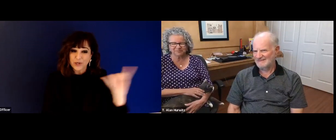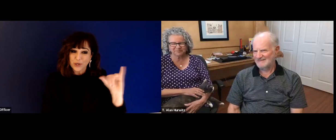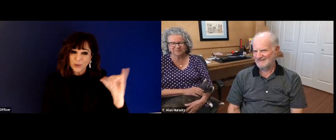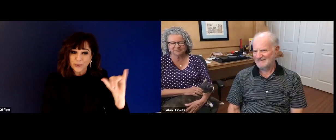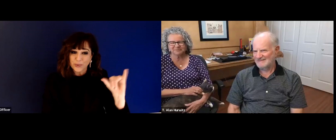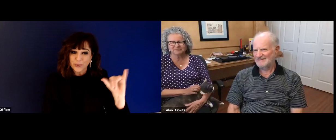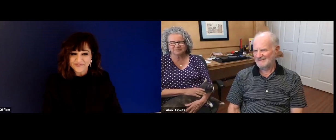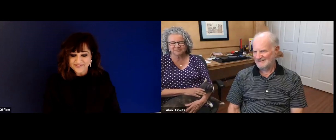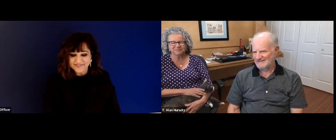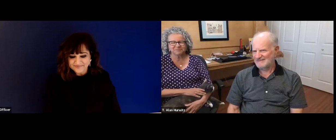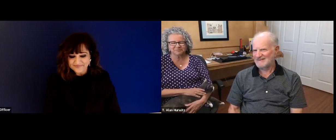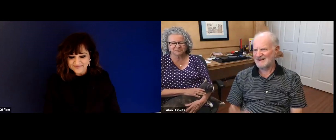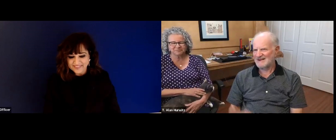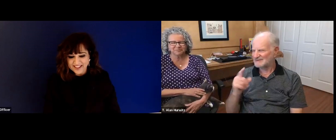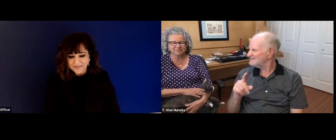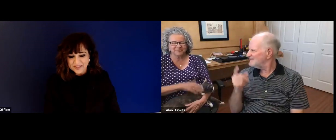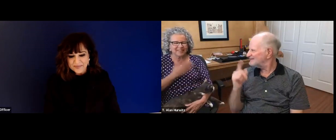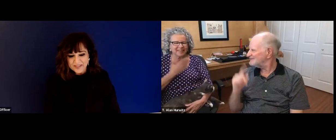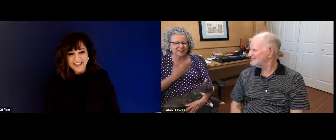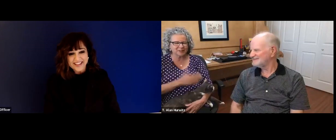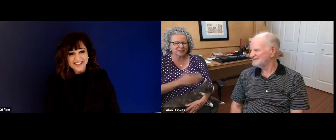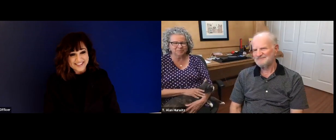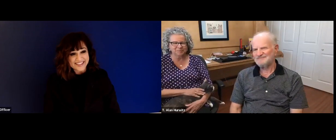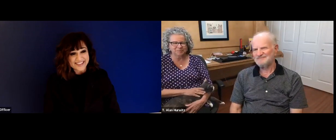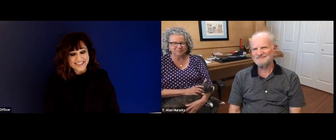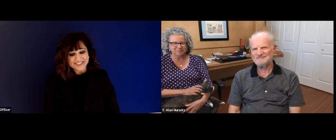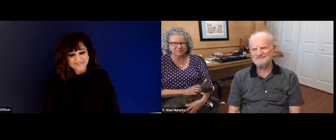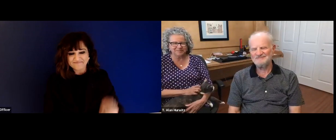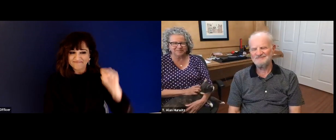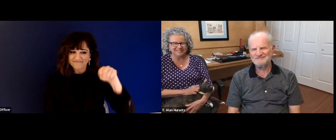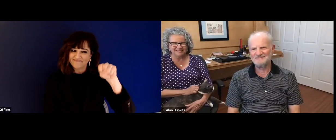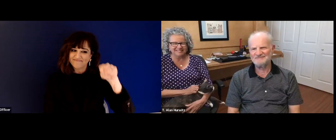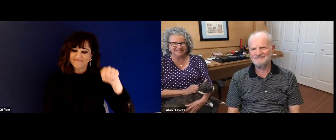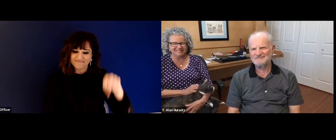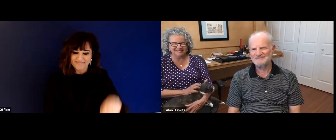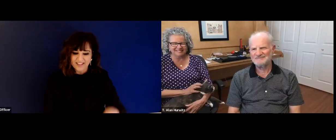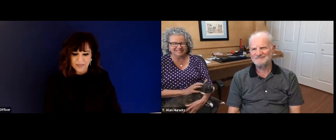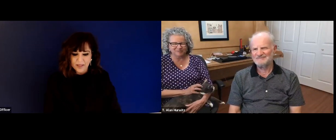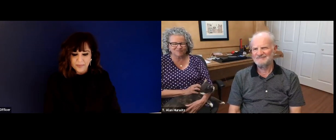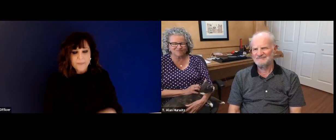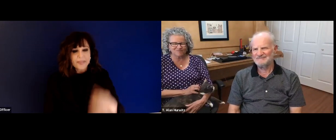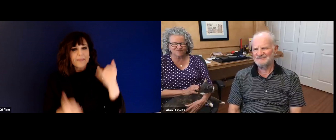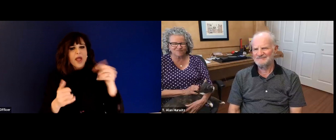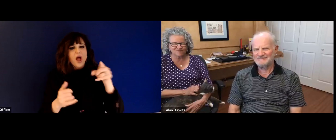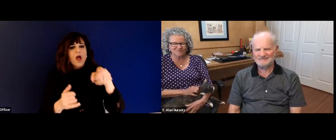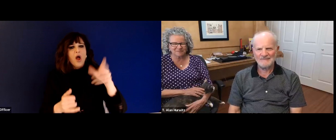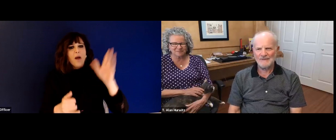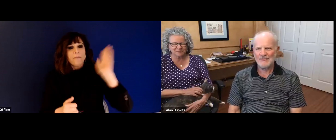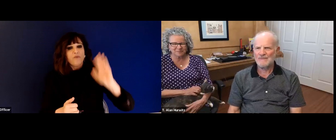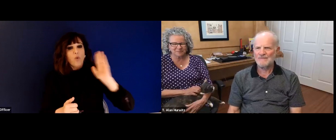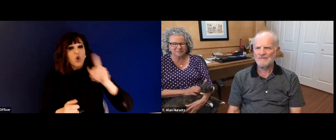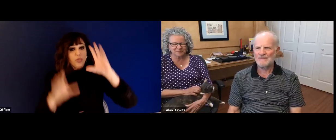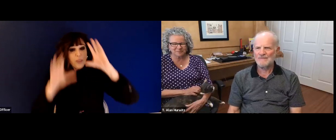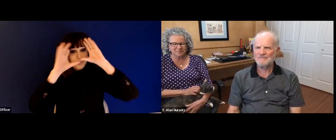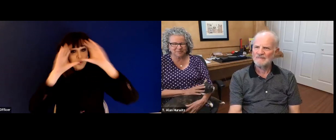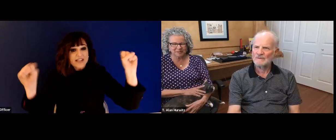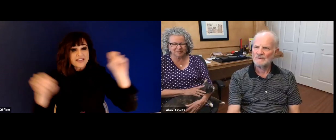provided support to with counseling and so forth. She was very, you know, an important value add as well.